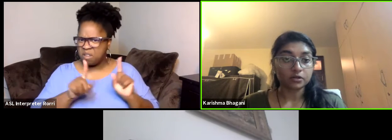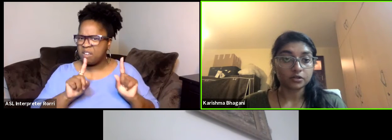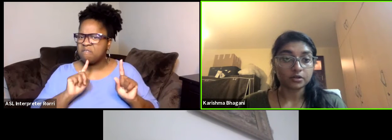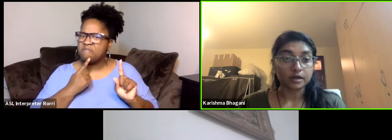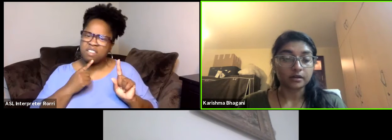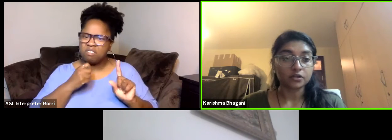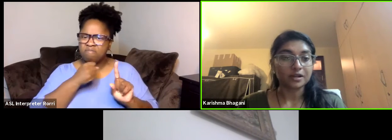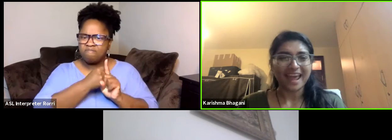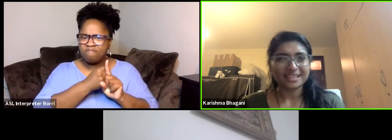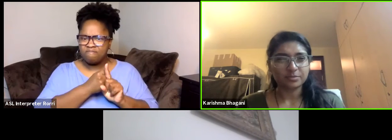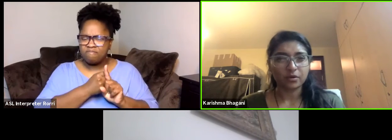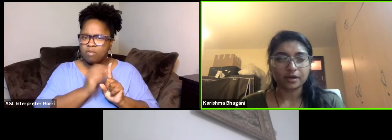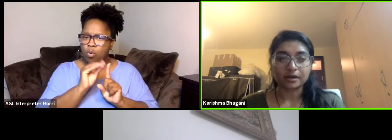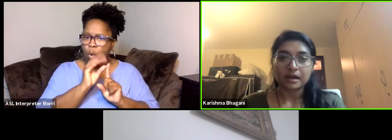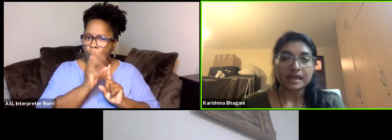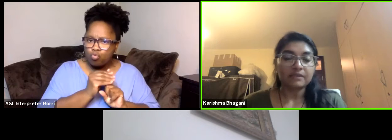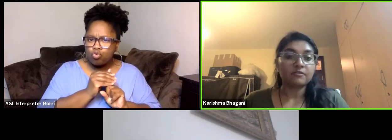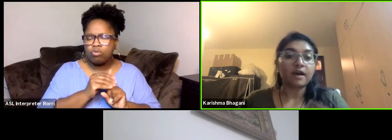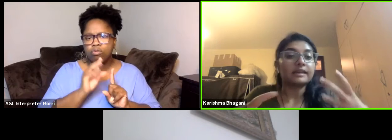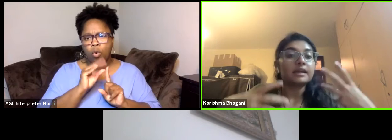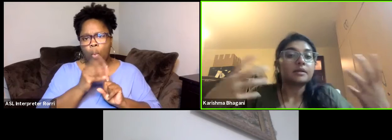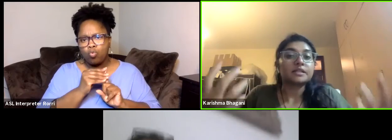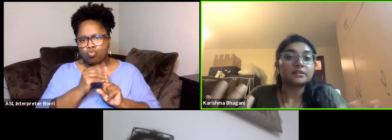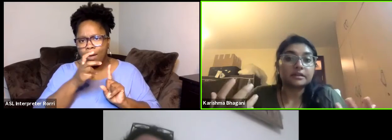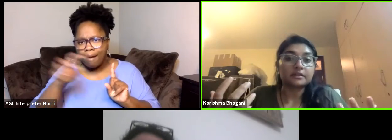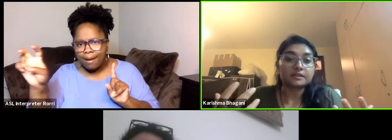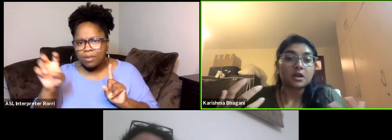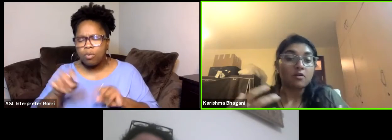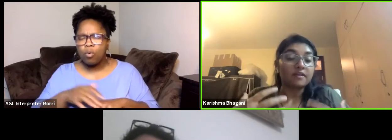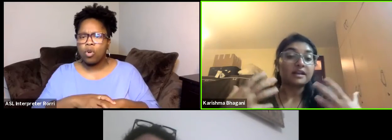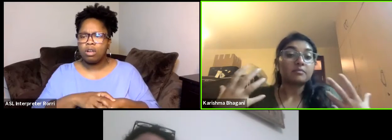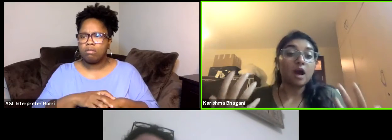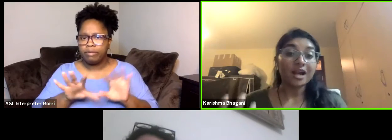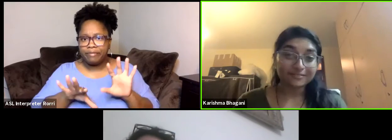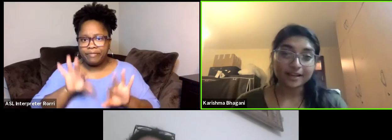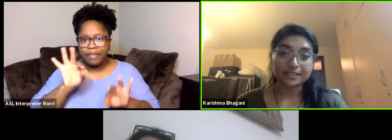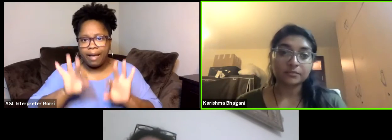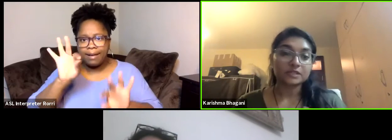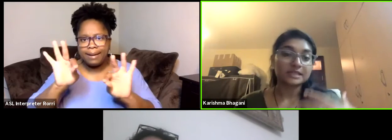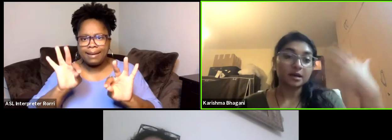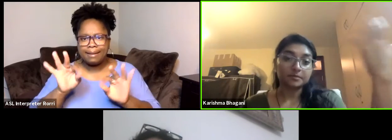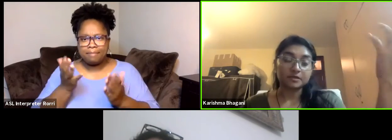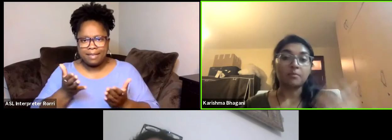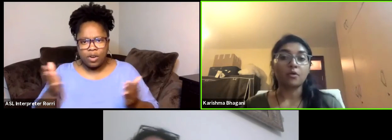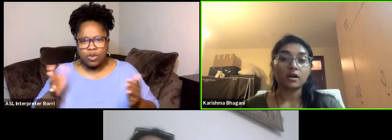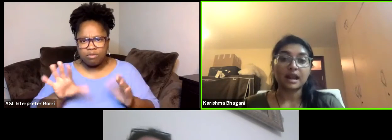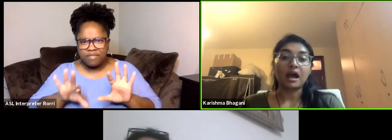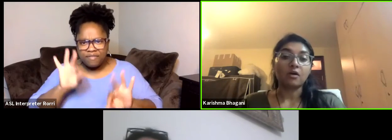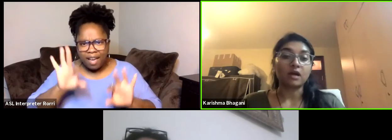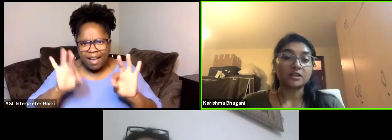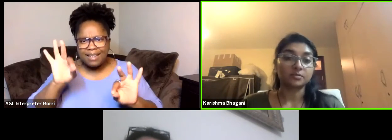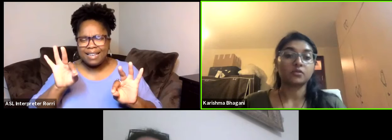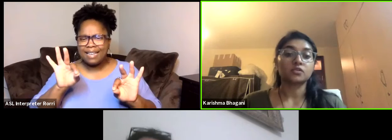and cultural export and even finding materials, finding artifacts and museums abroad now as opposed